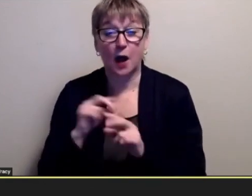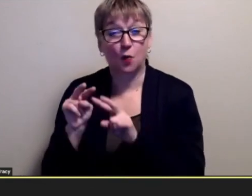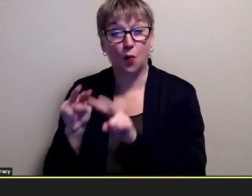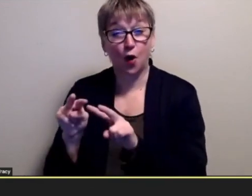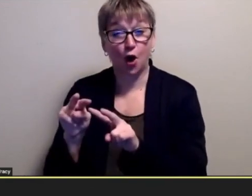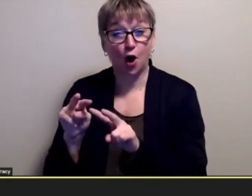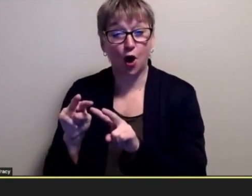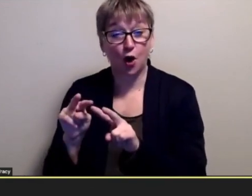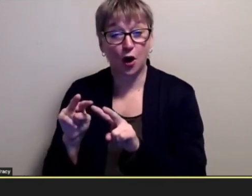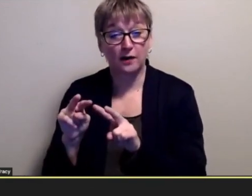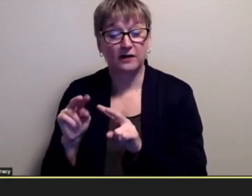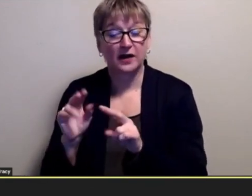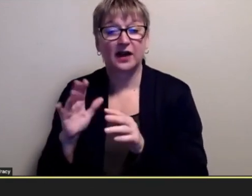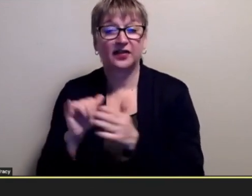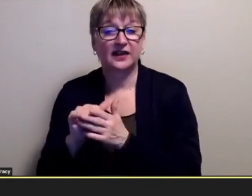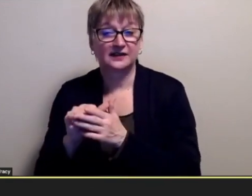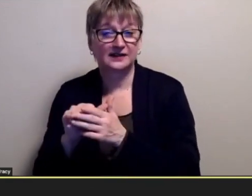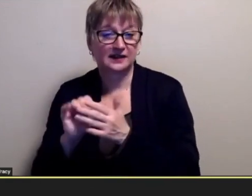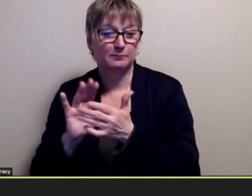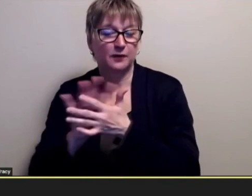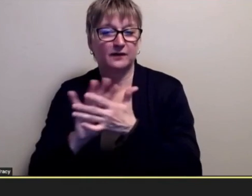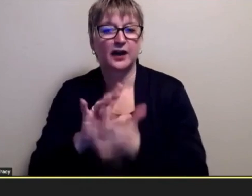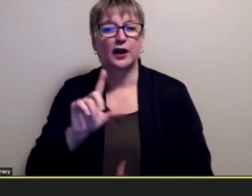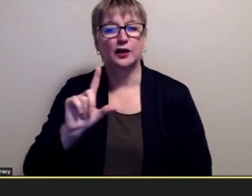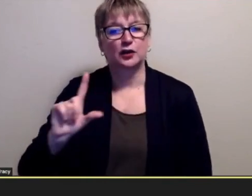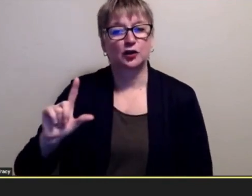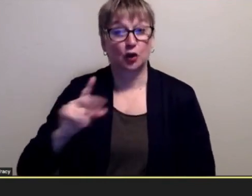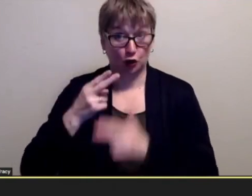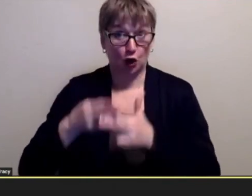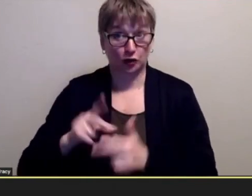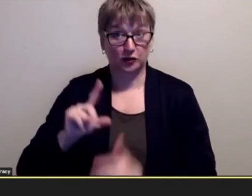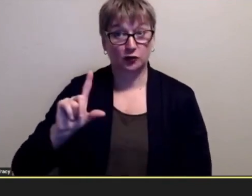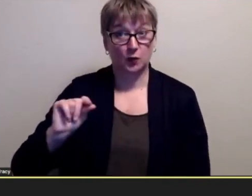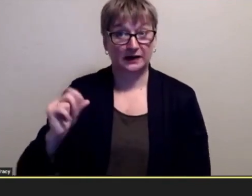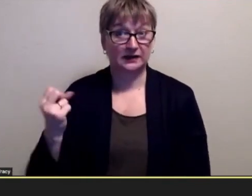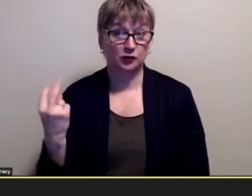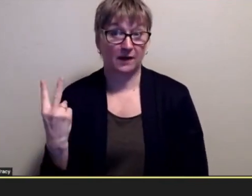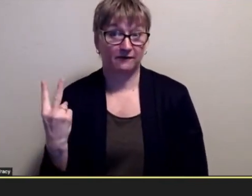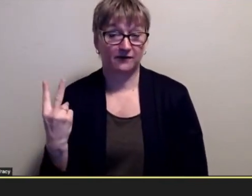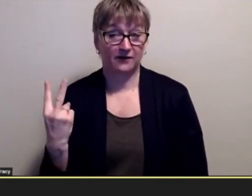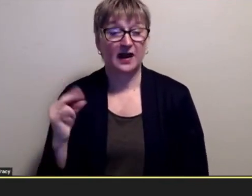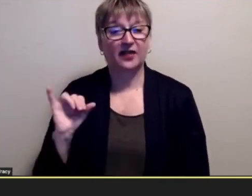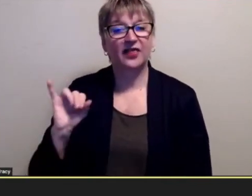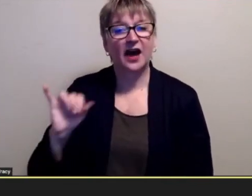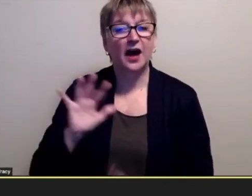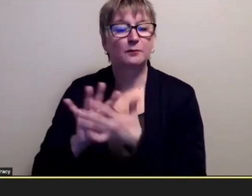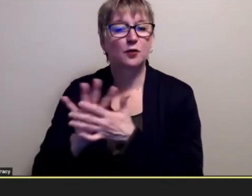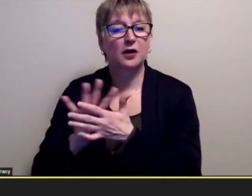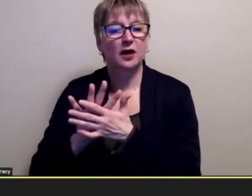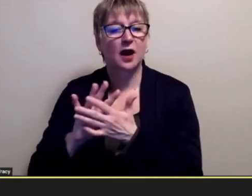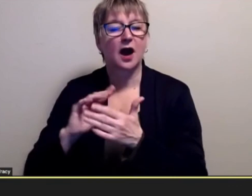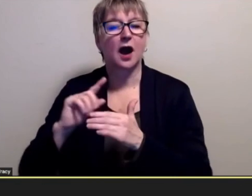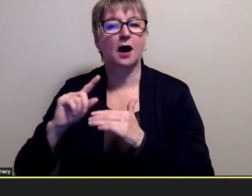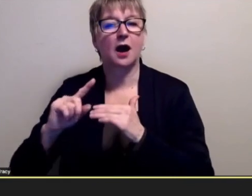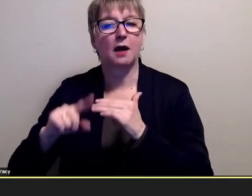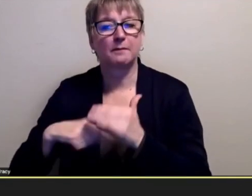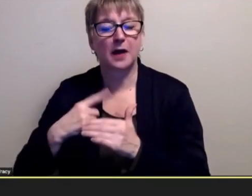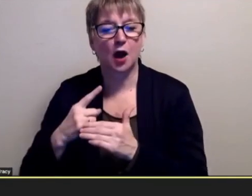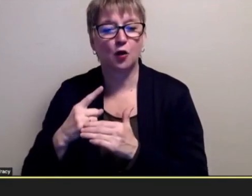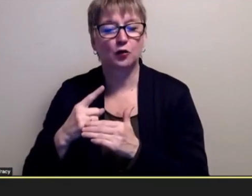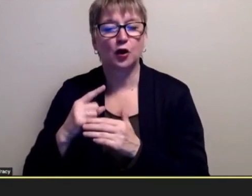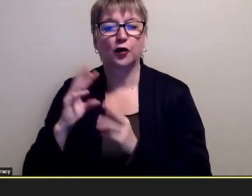called 2012 and that movie yeah it was about the world you know coming to an end and i remember